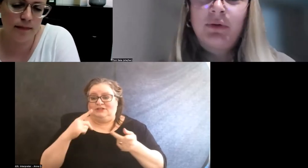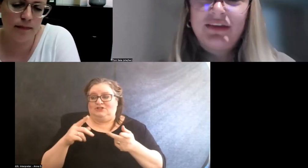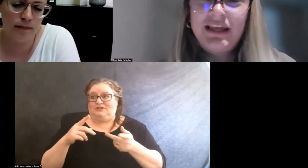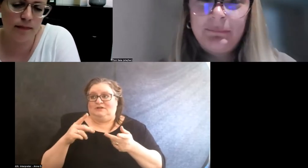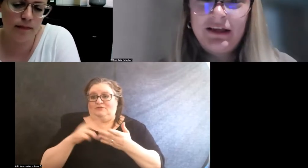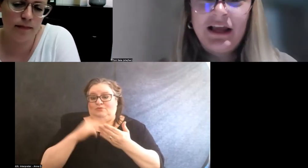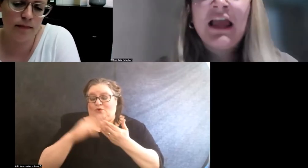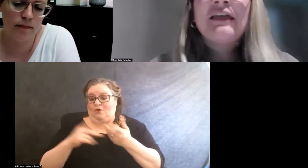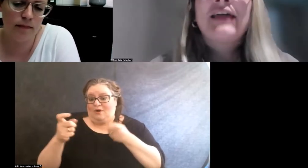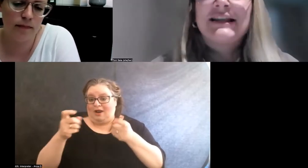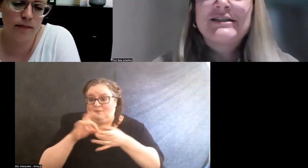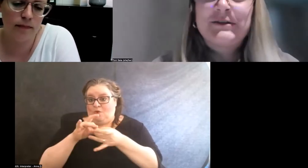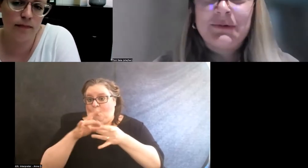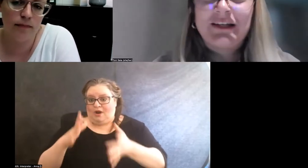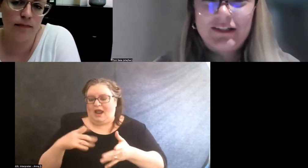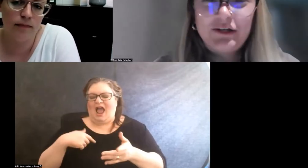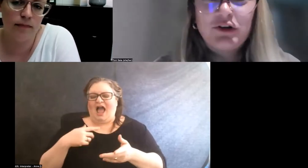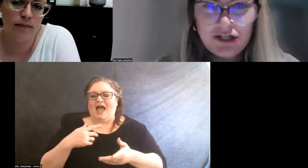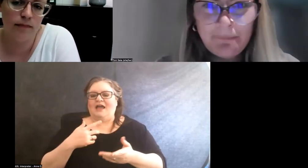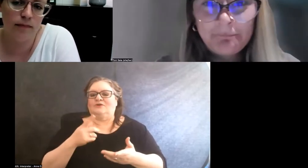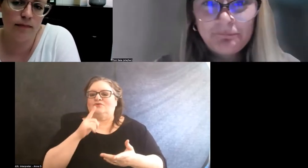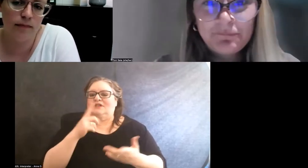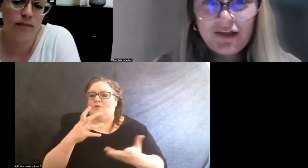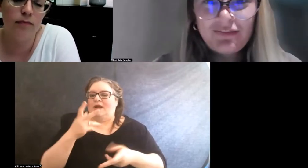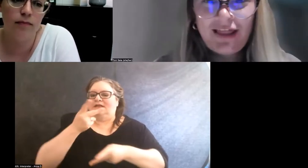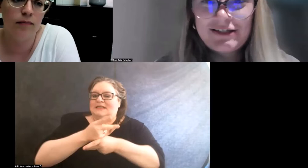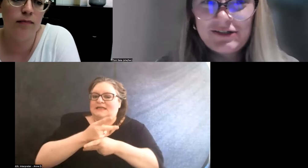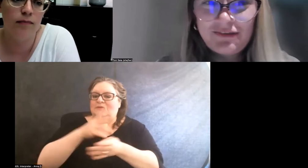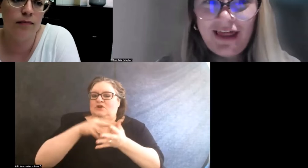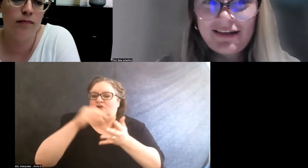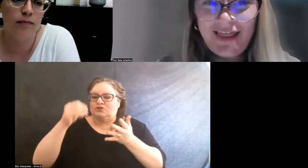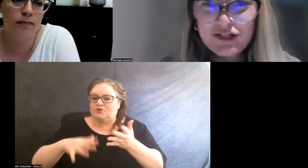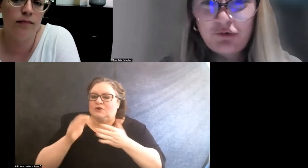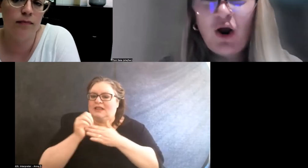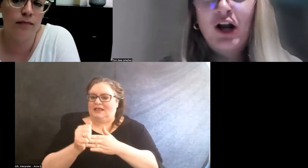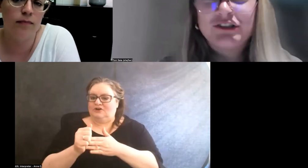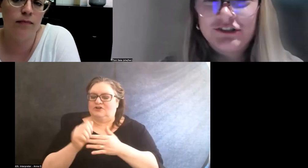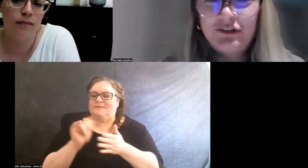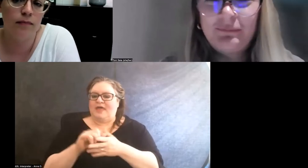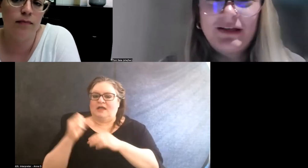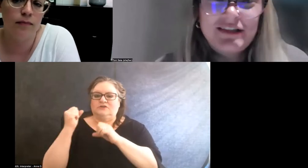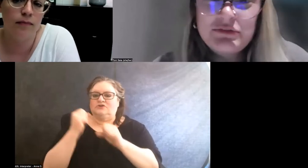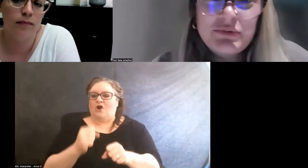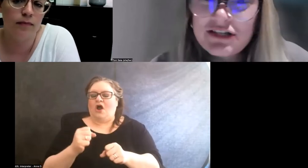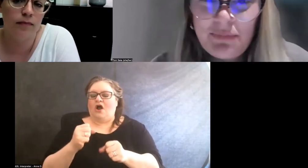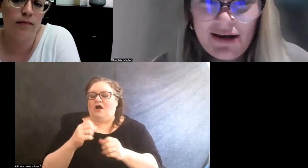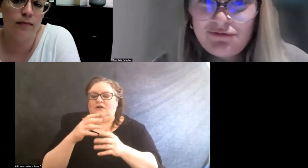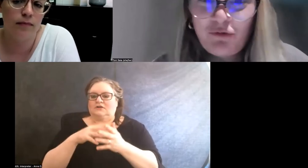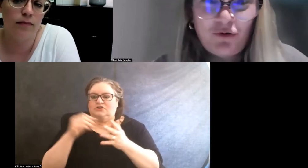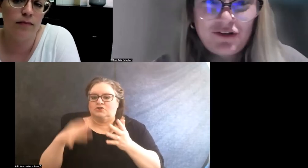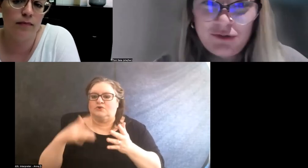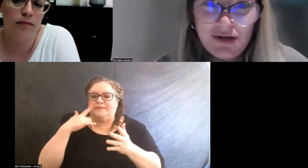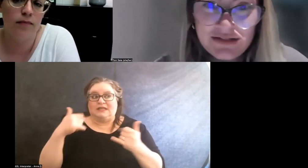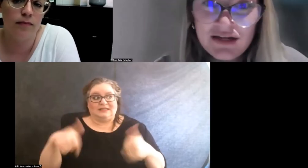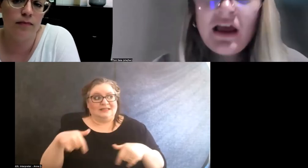with keeping that student leadership, that strong student, because this was a space for the students.